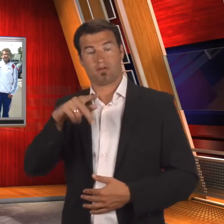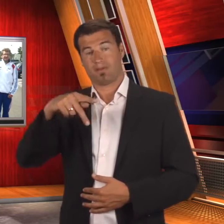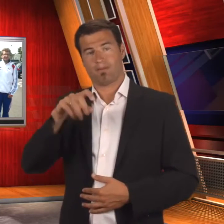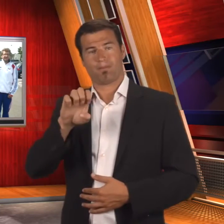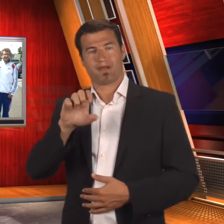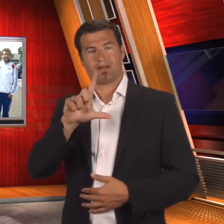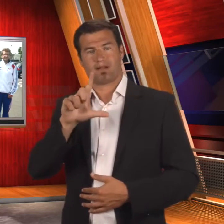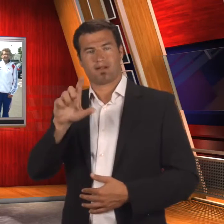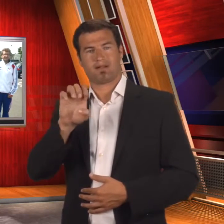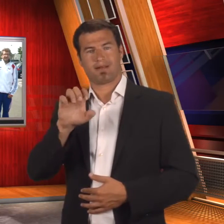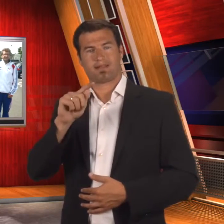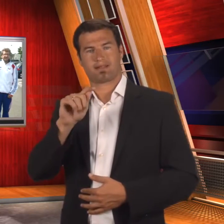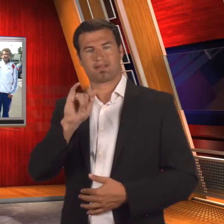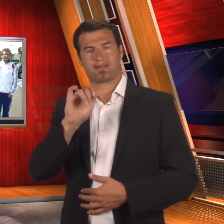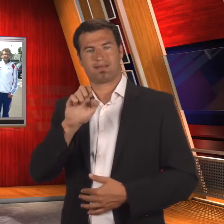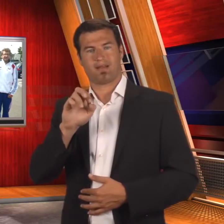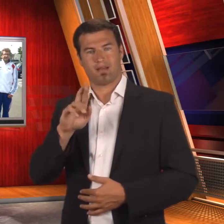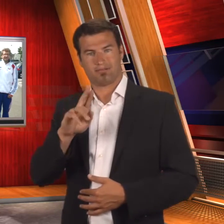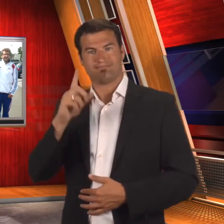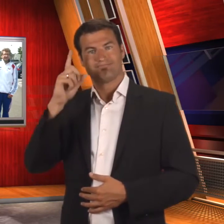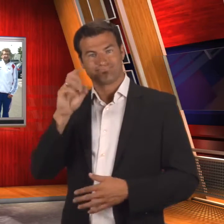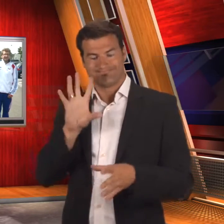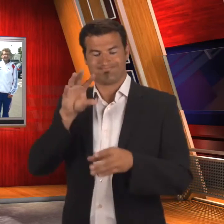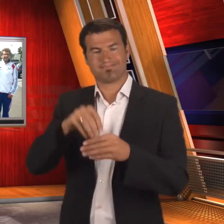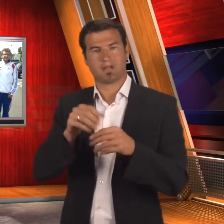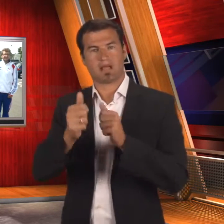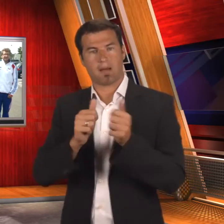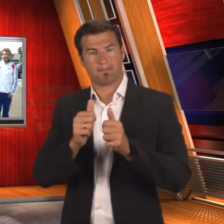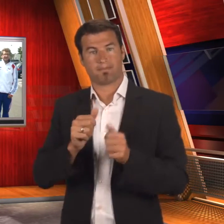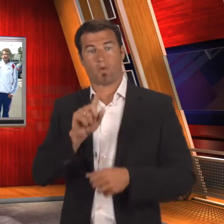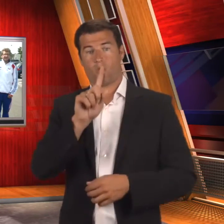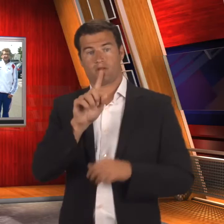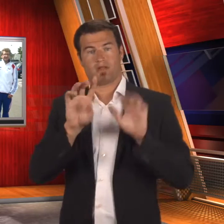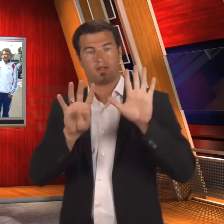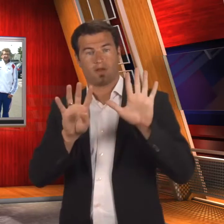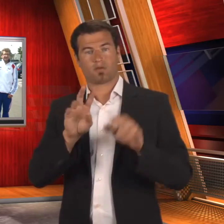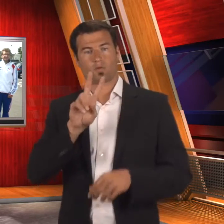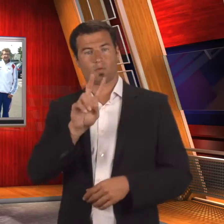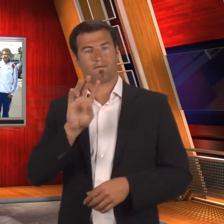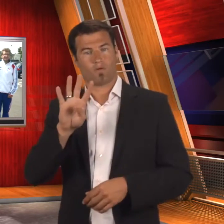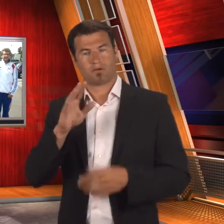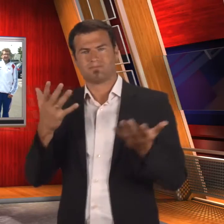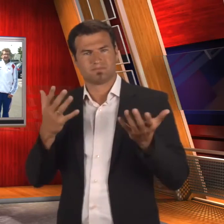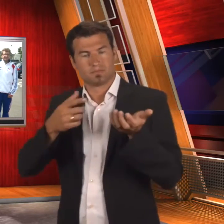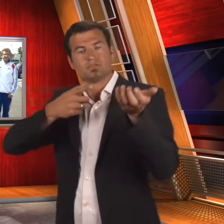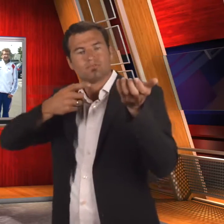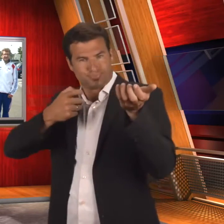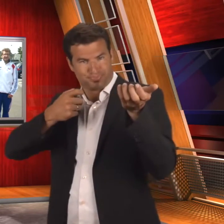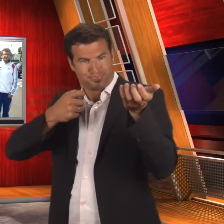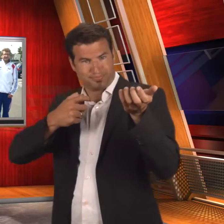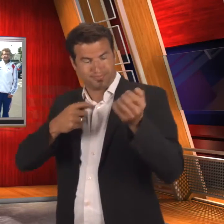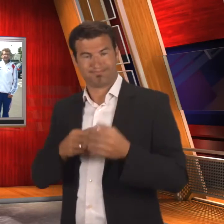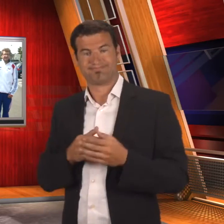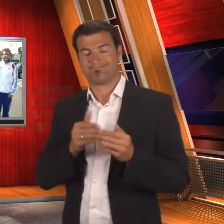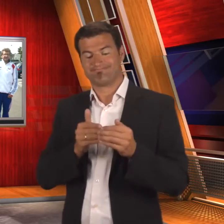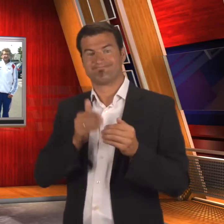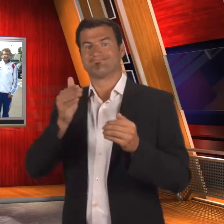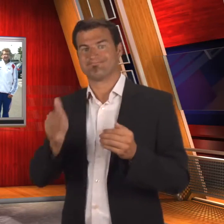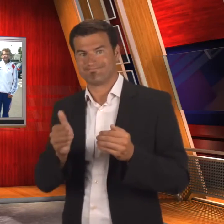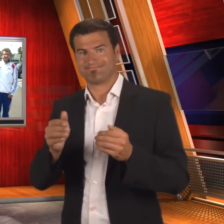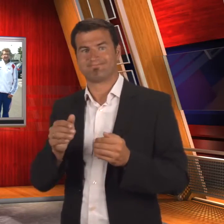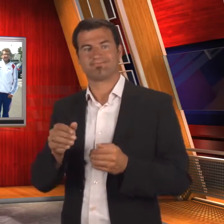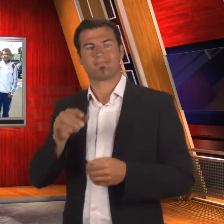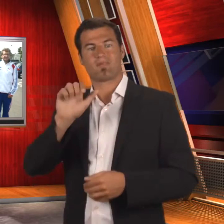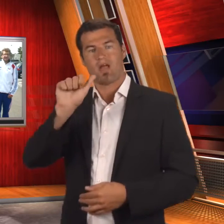It started with Paul Pelletier in 1924 in